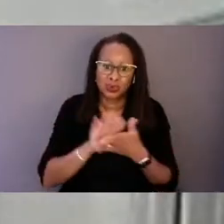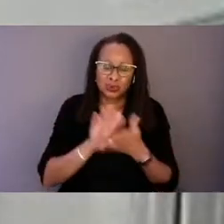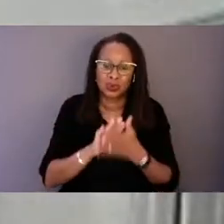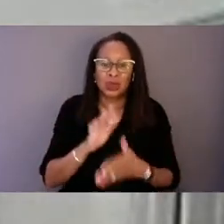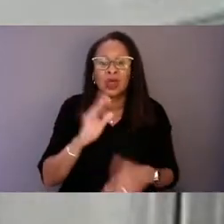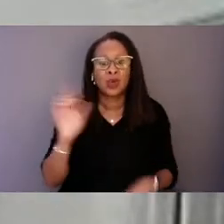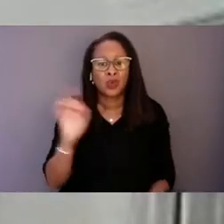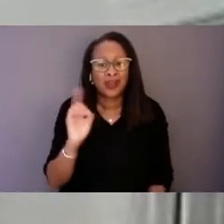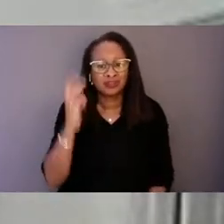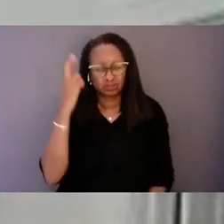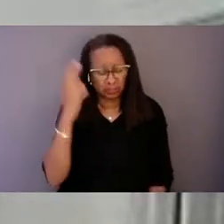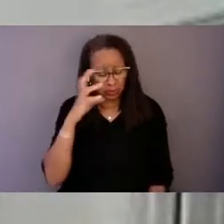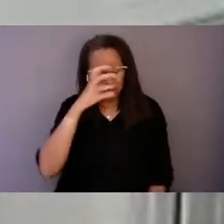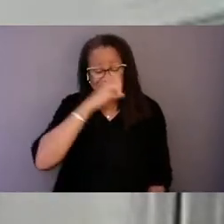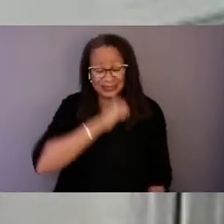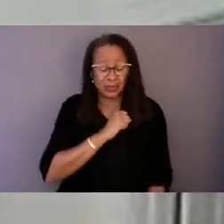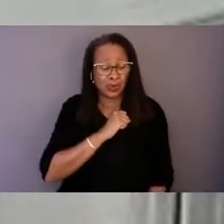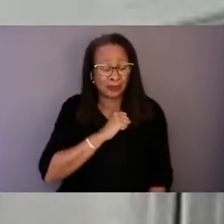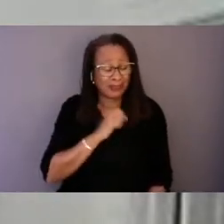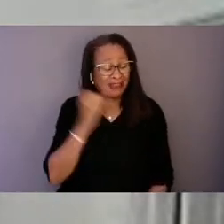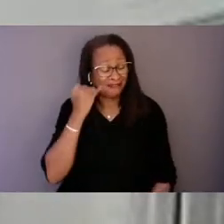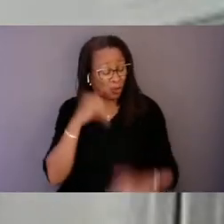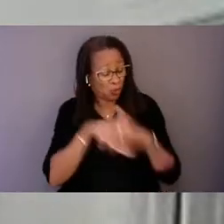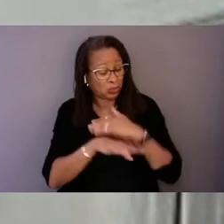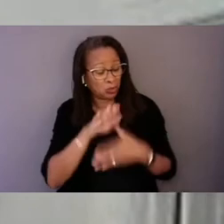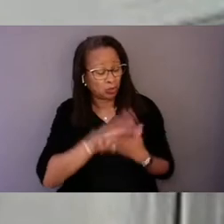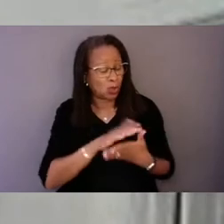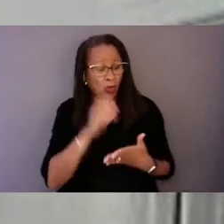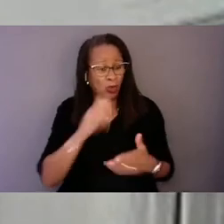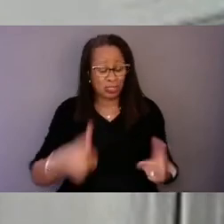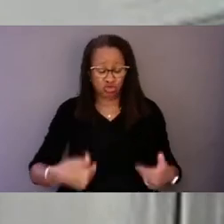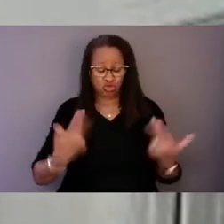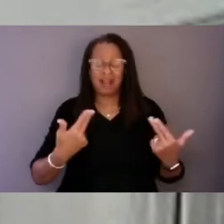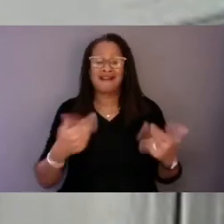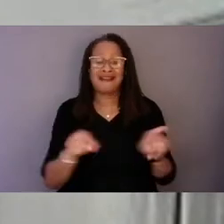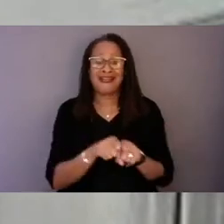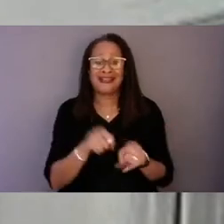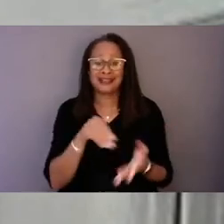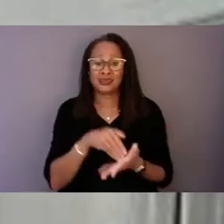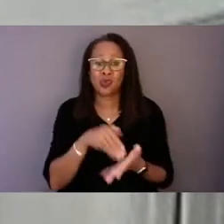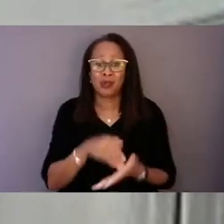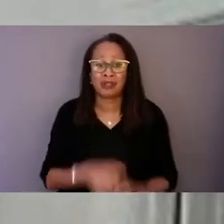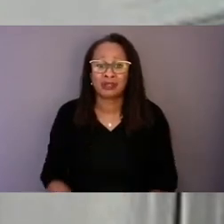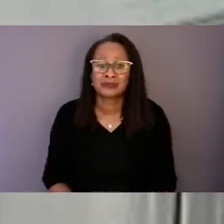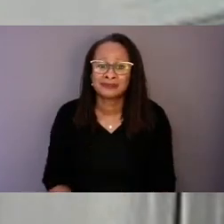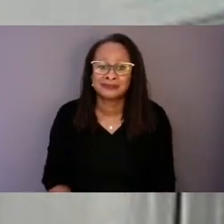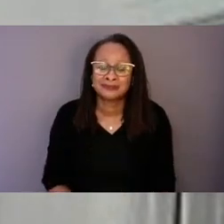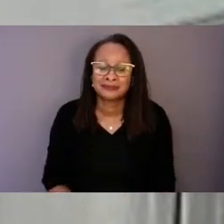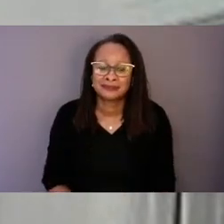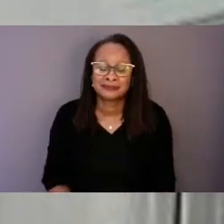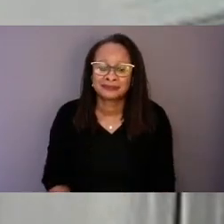that you're not going to get shot at school today. So as we build out our system,